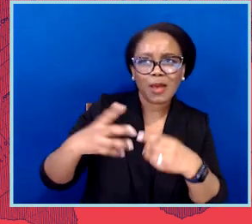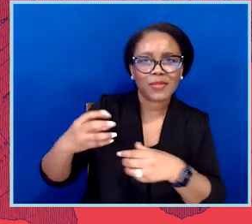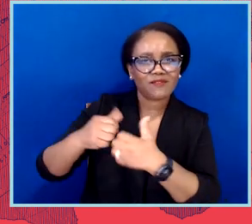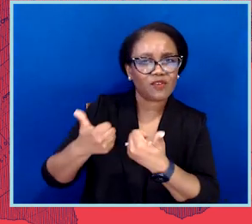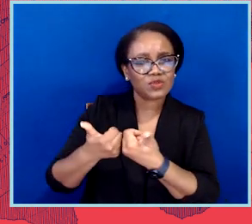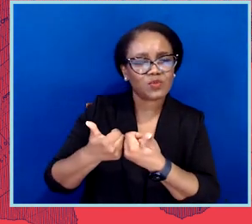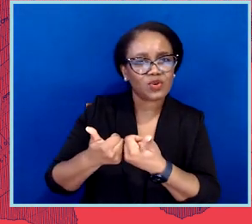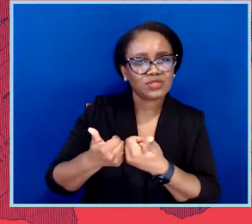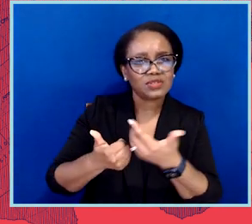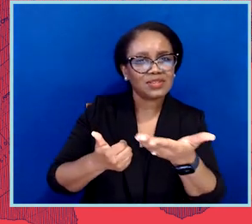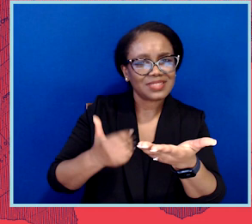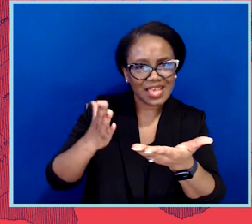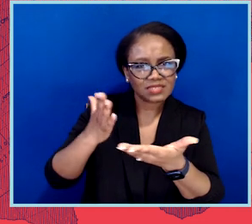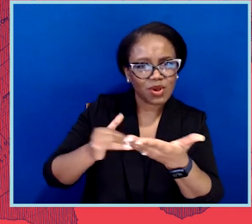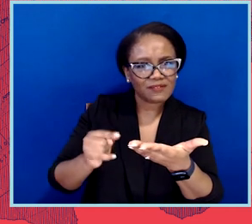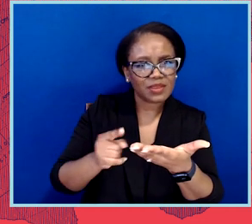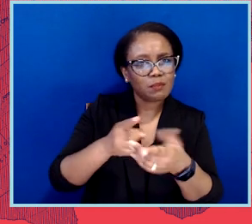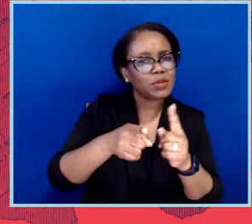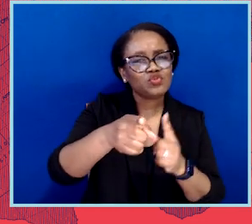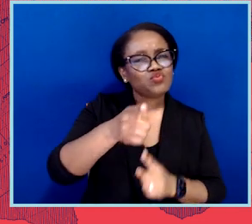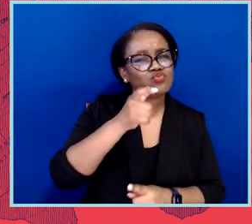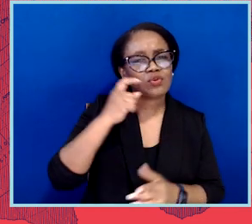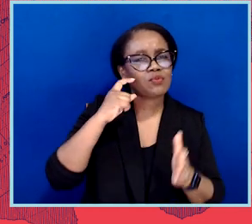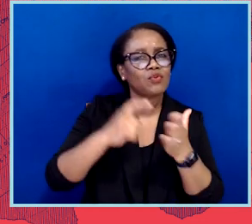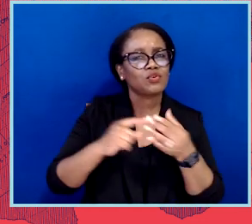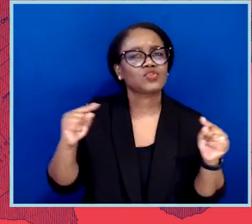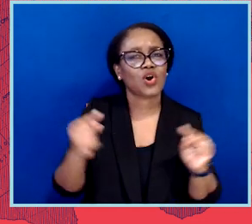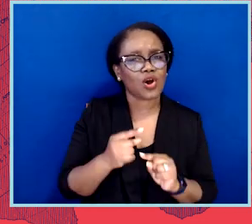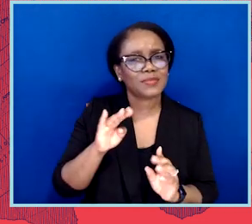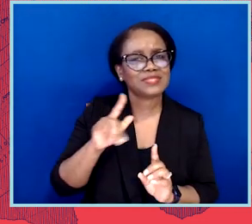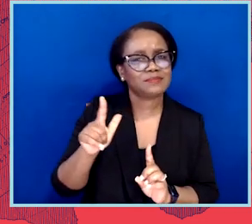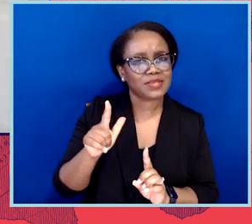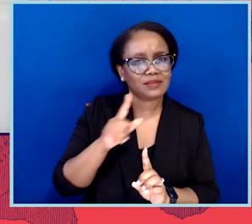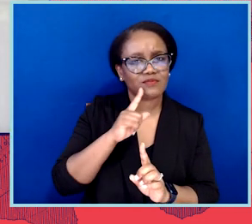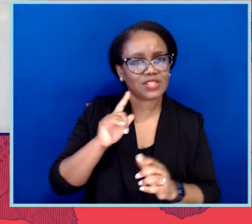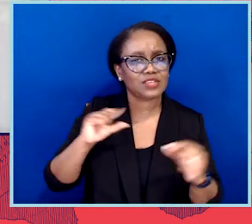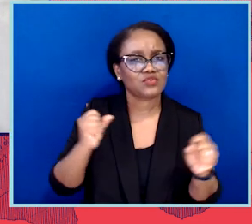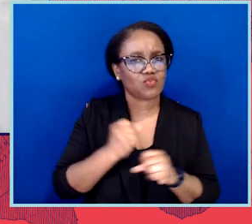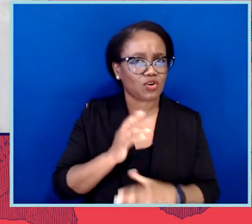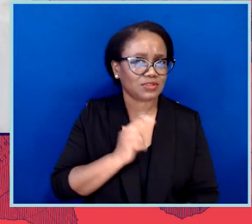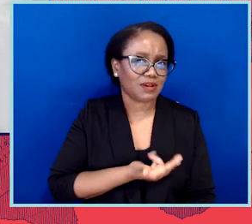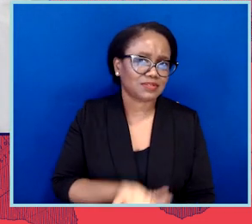But you don't look at the the harm that the sports and this bill is causing to all of us.